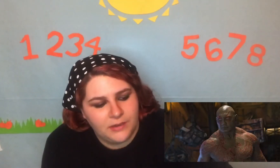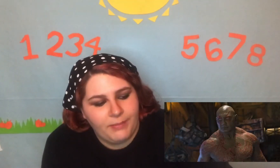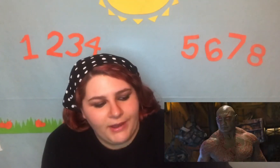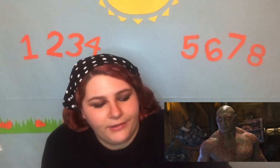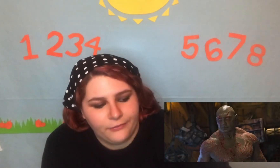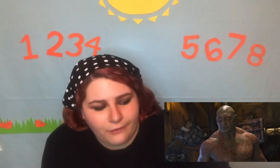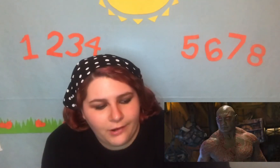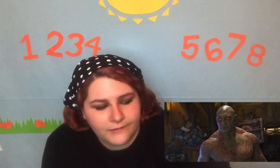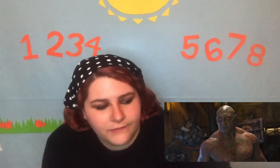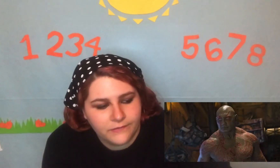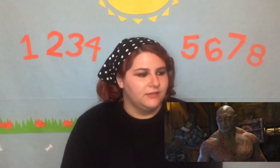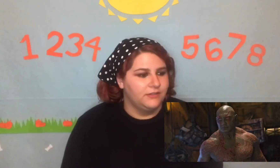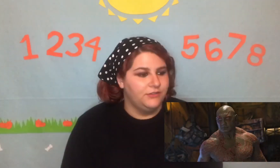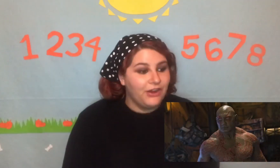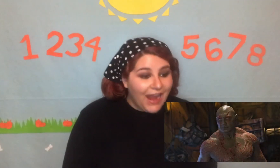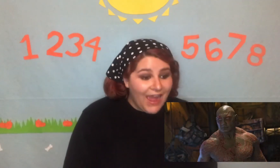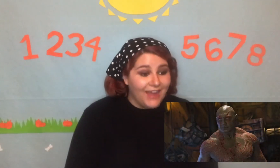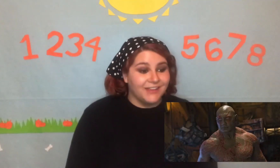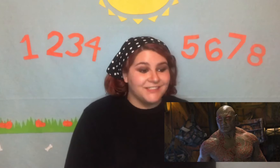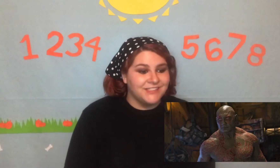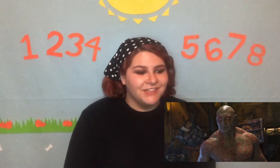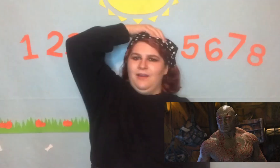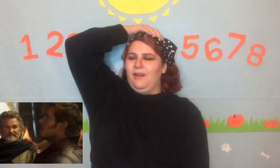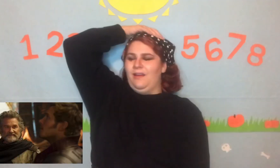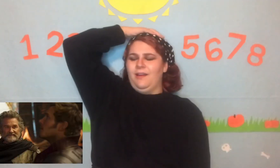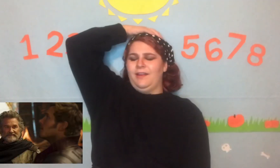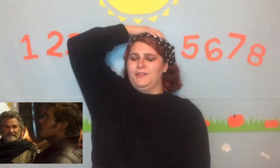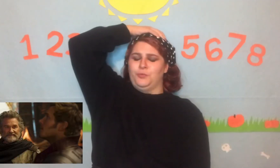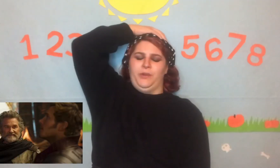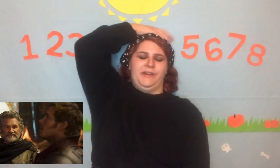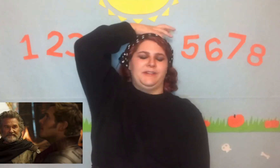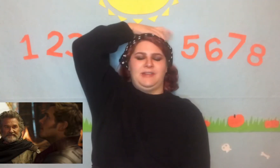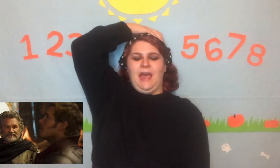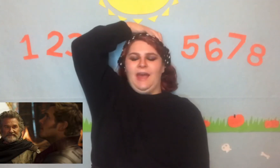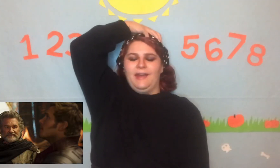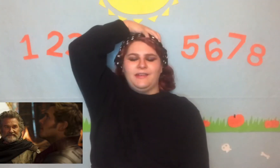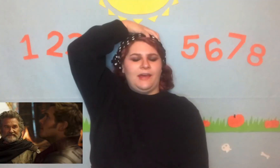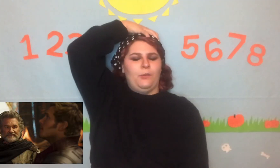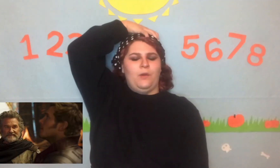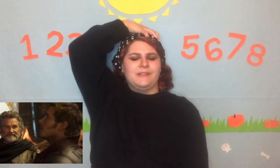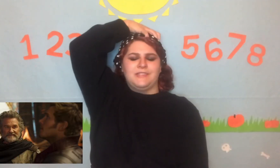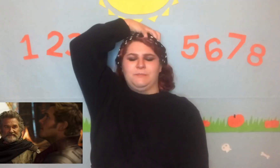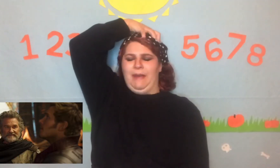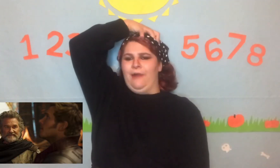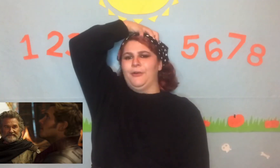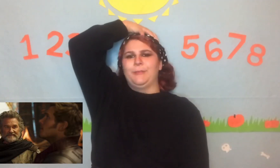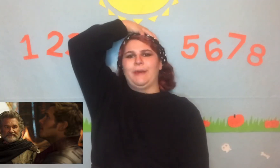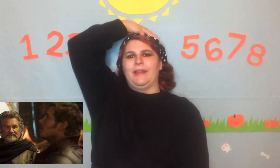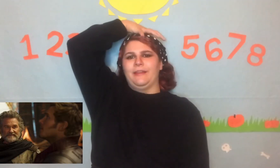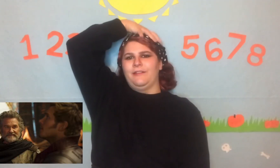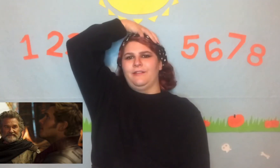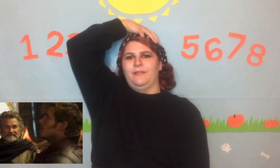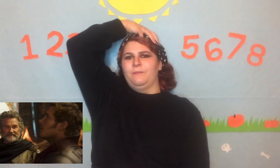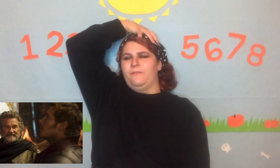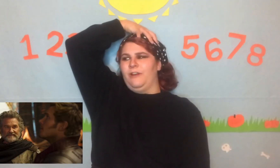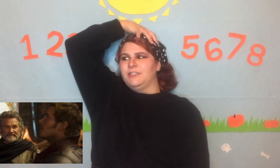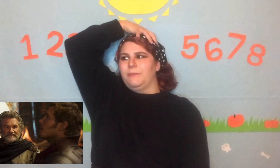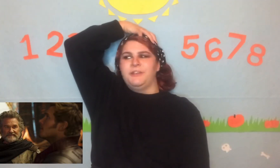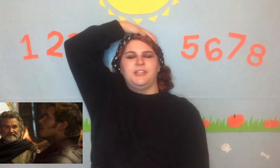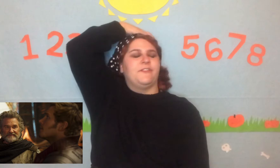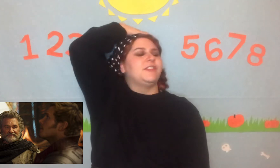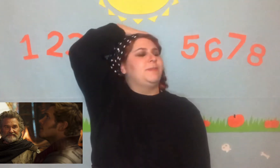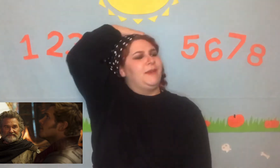pile of rocks. Drax! Uh his weird dad that wants his power but f*cked a bunch of different species